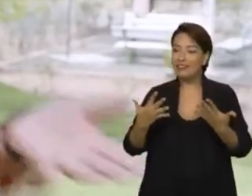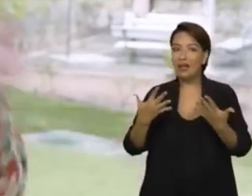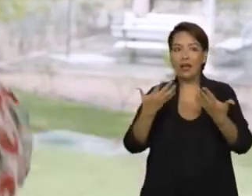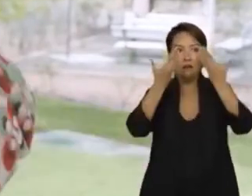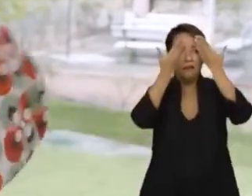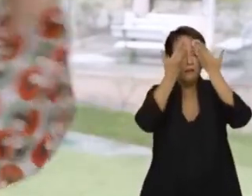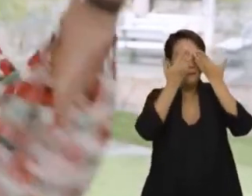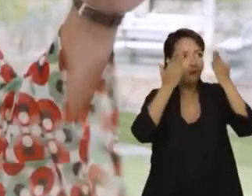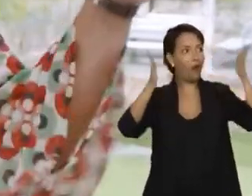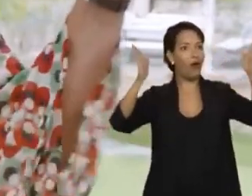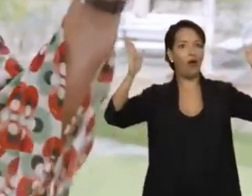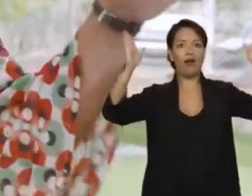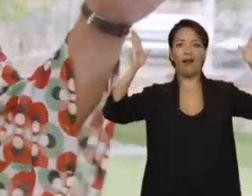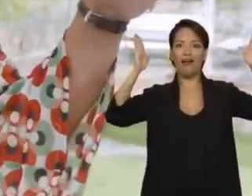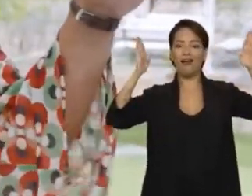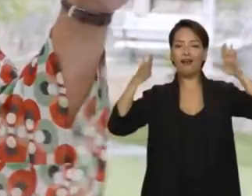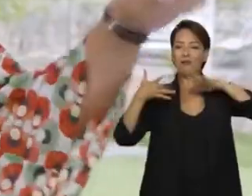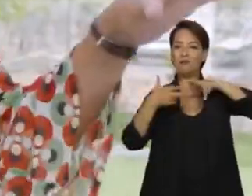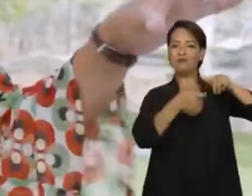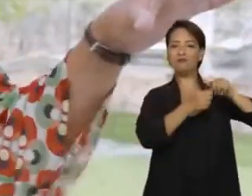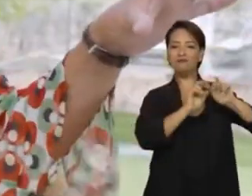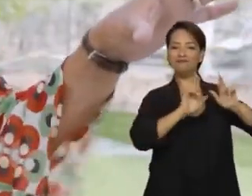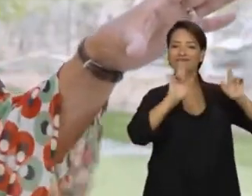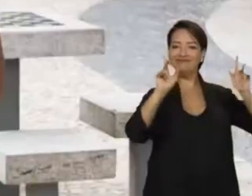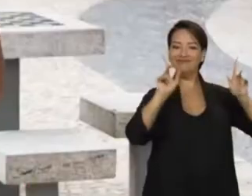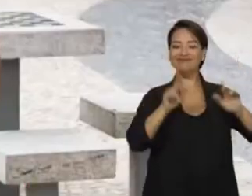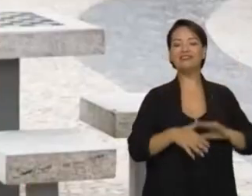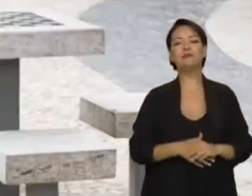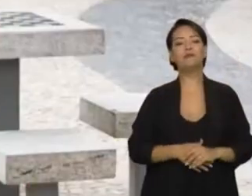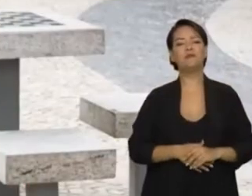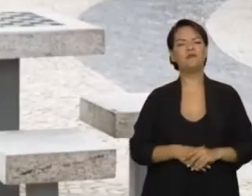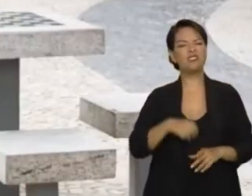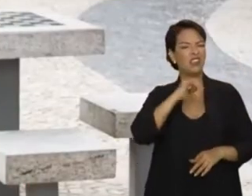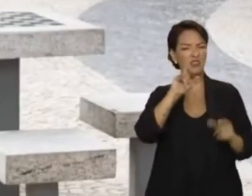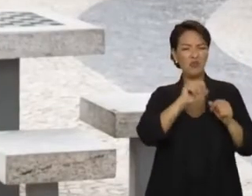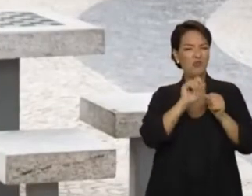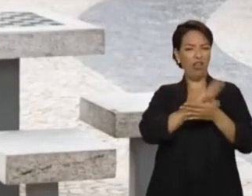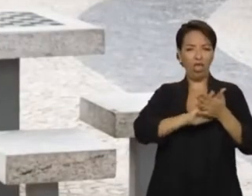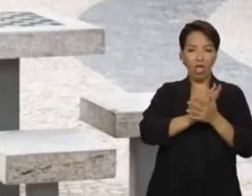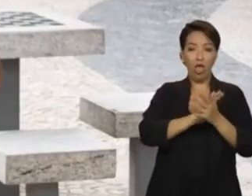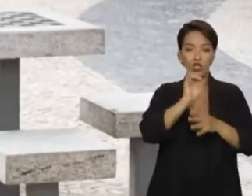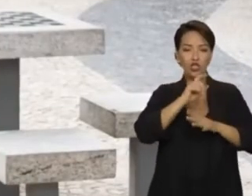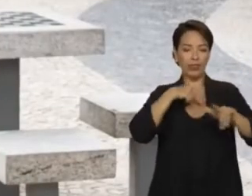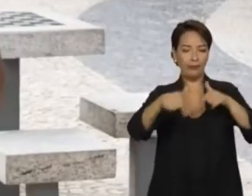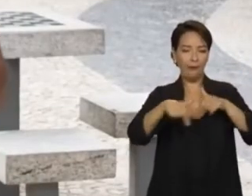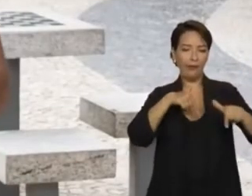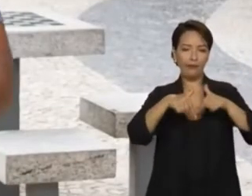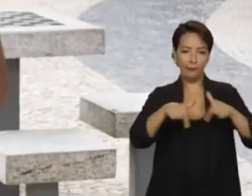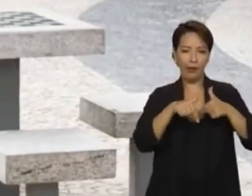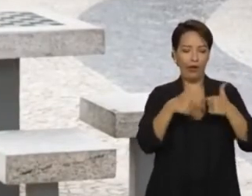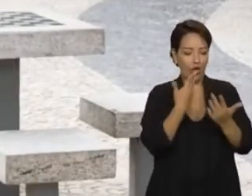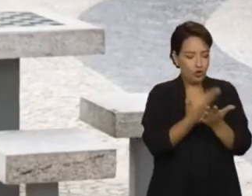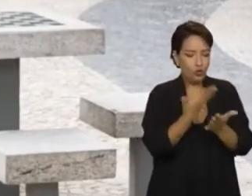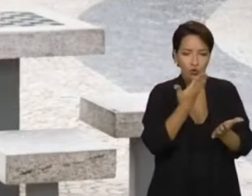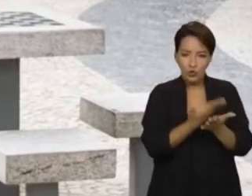you broaden your worldview, right? When you do almost nothing else, you only work, create a routine or only study,